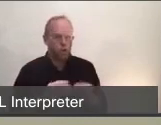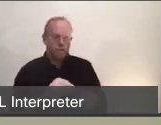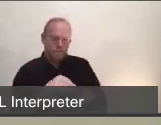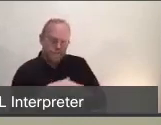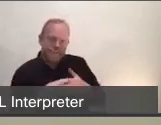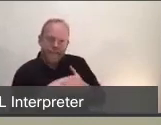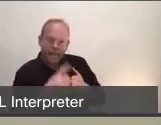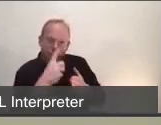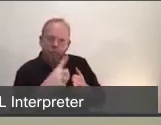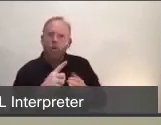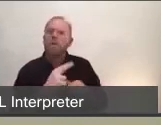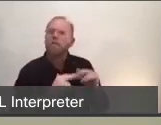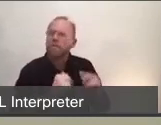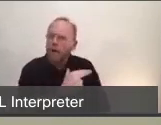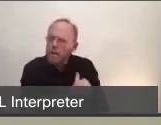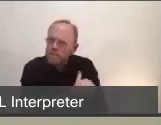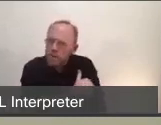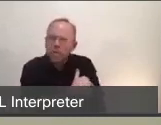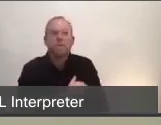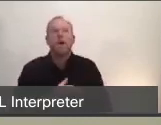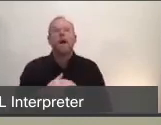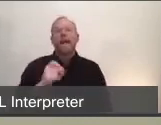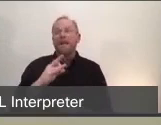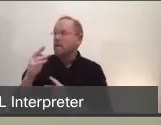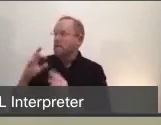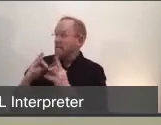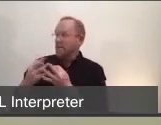for suspending visitations, implementing temperature screenings,